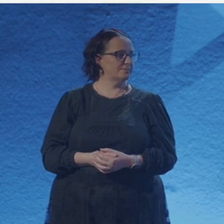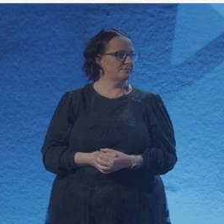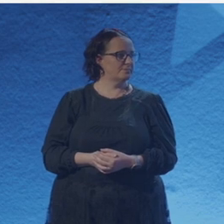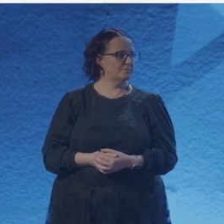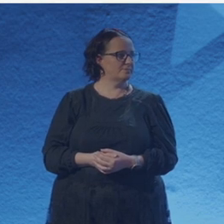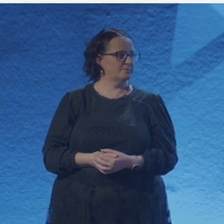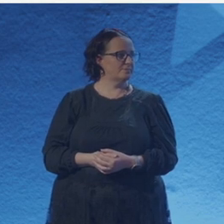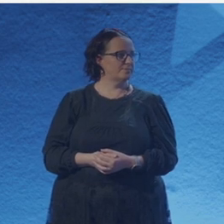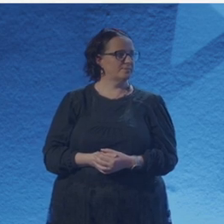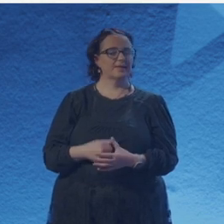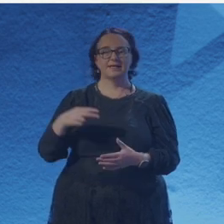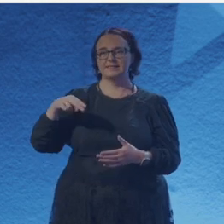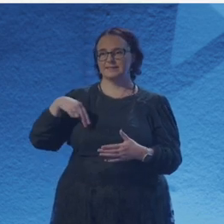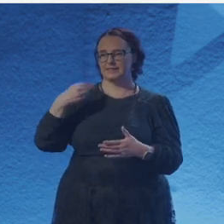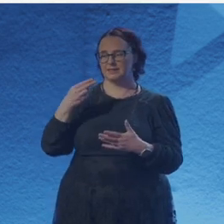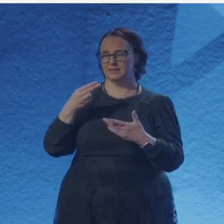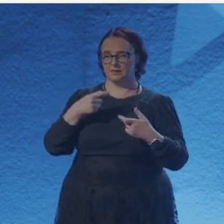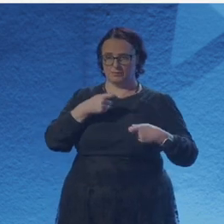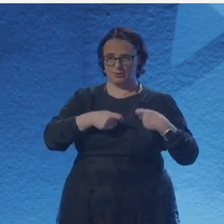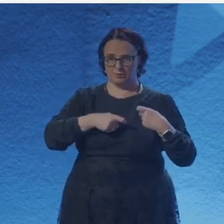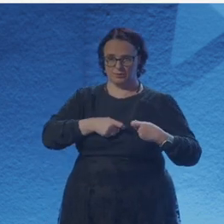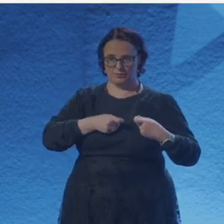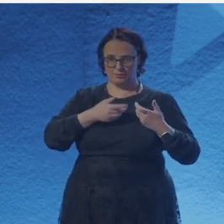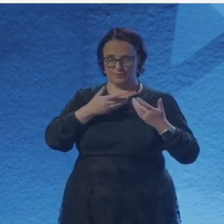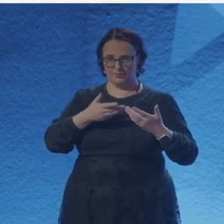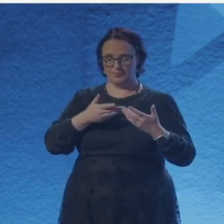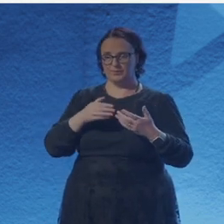No one read my paper. But I saw it all.